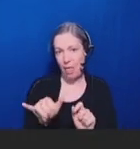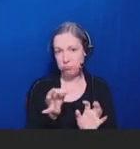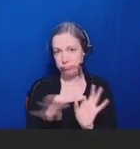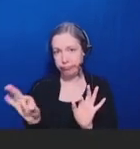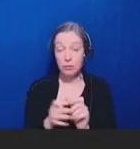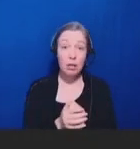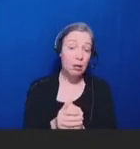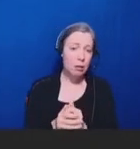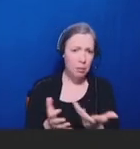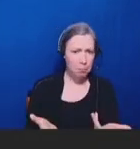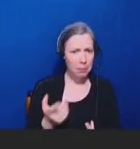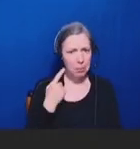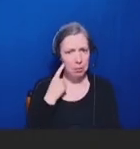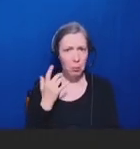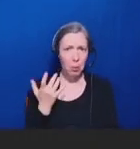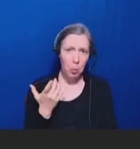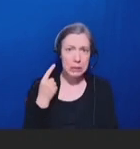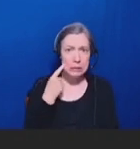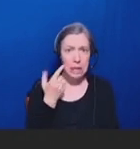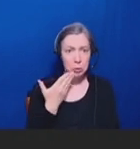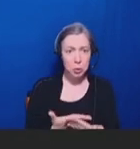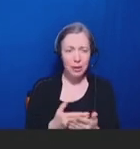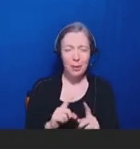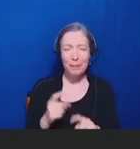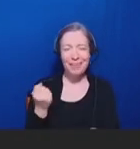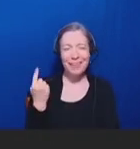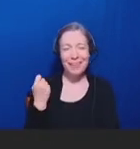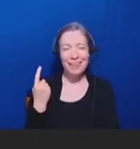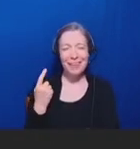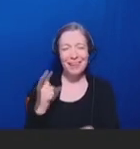sounds pretty good." But only five of those articles are relevant